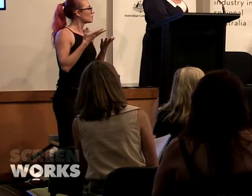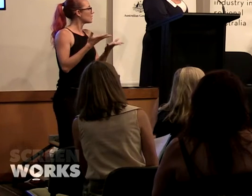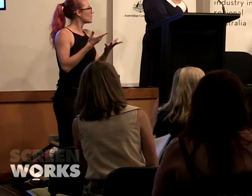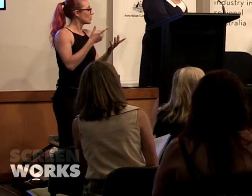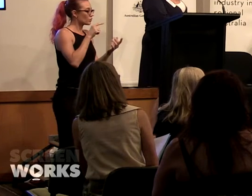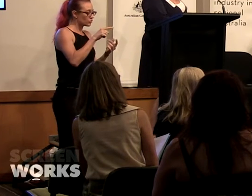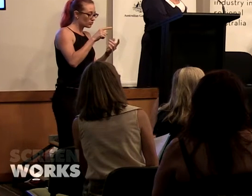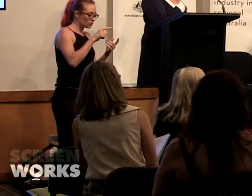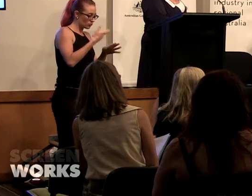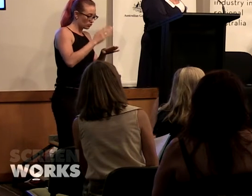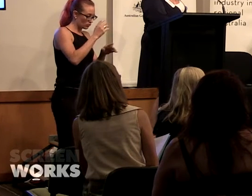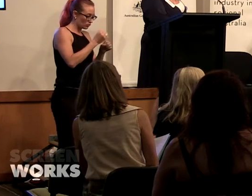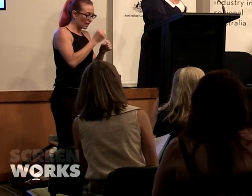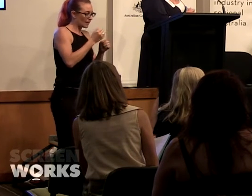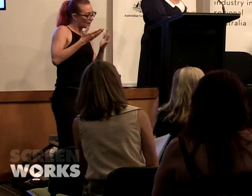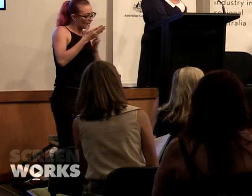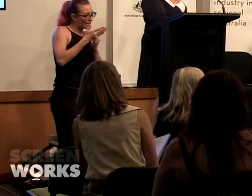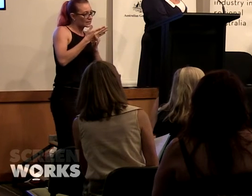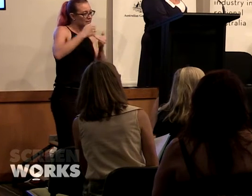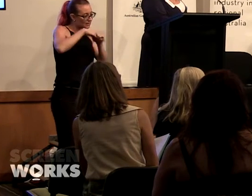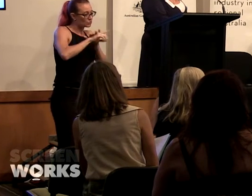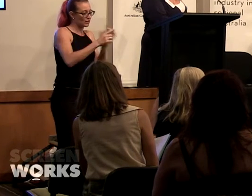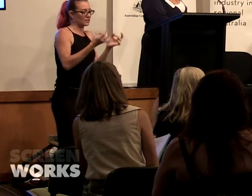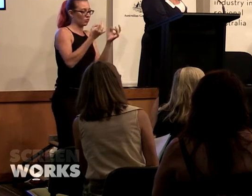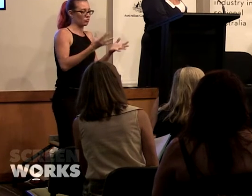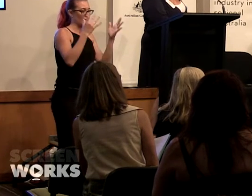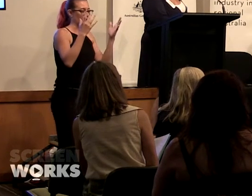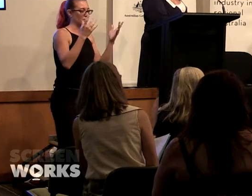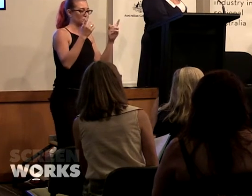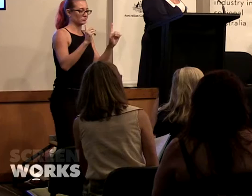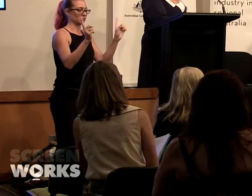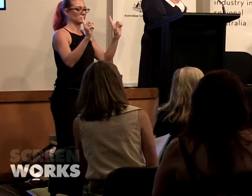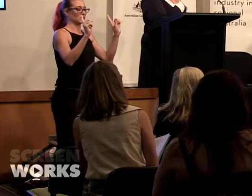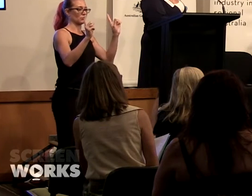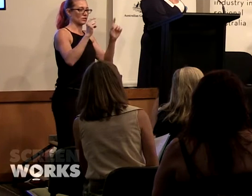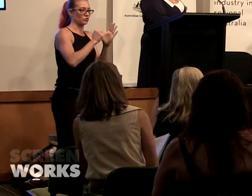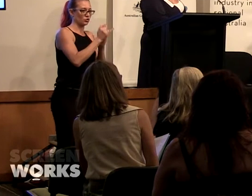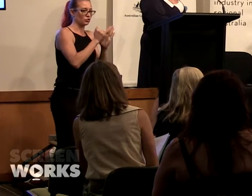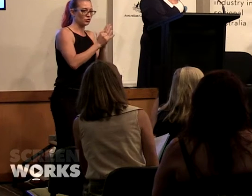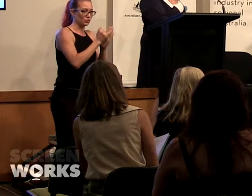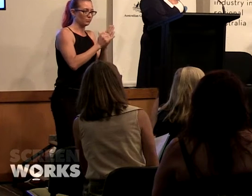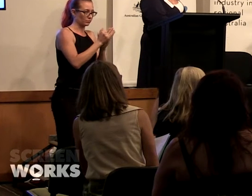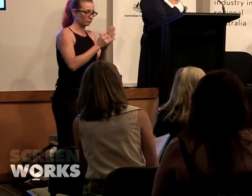to have access into, through these already existing youtube stars. And so that's the first thing that we've